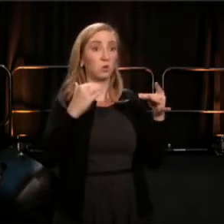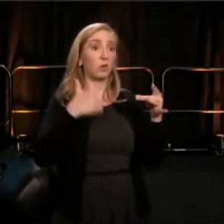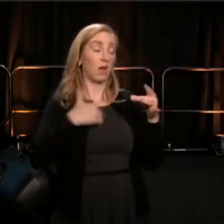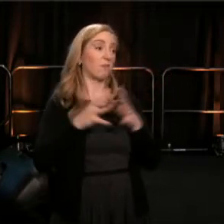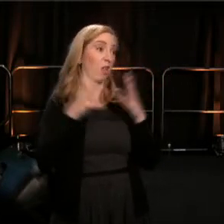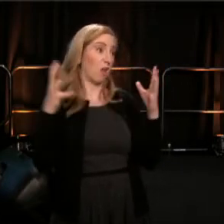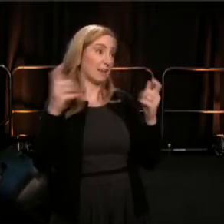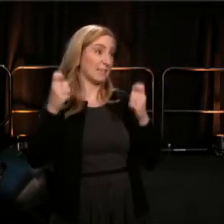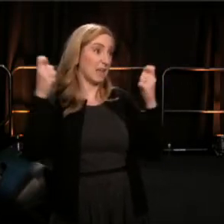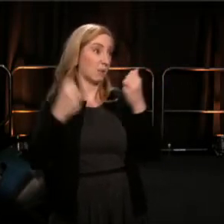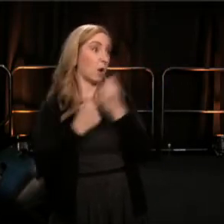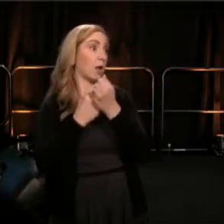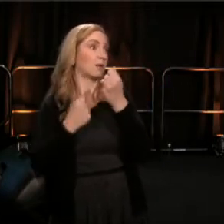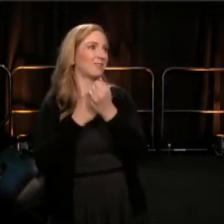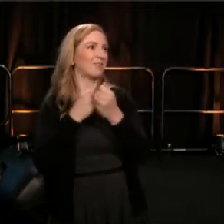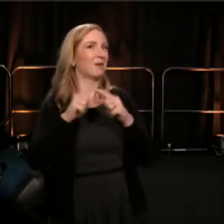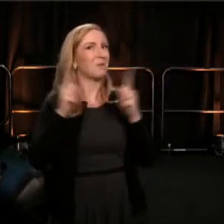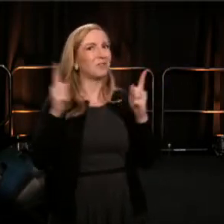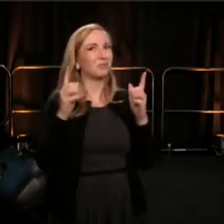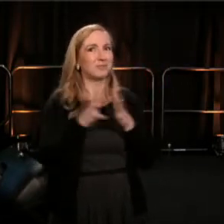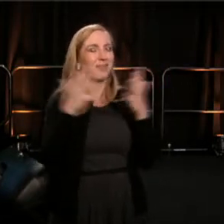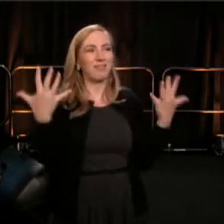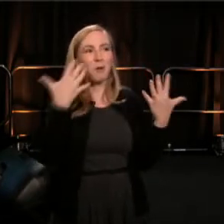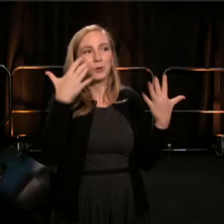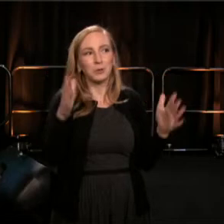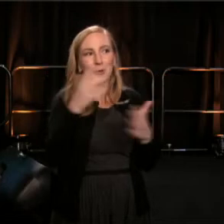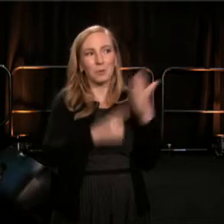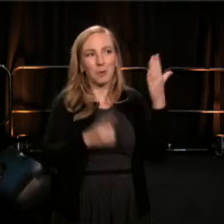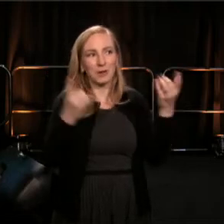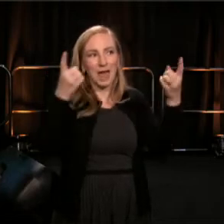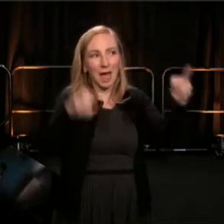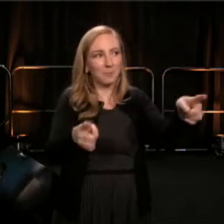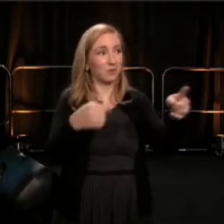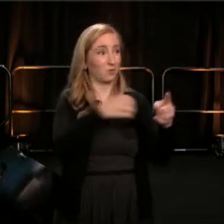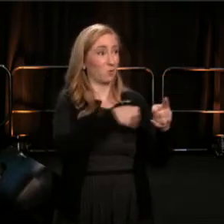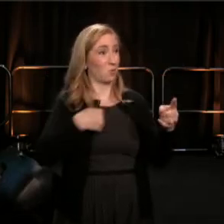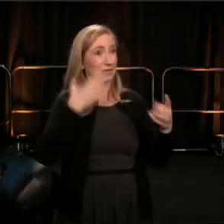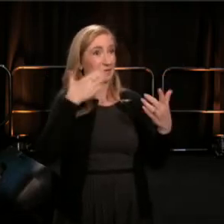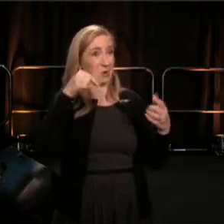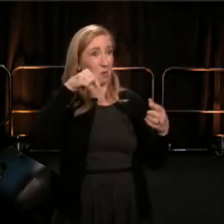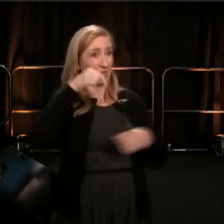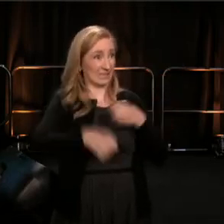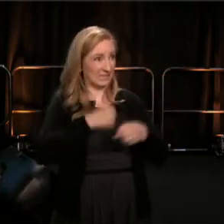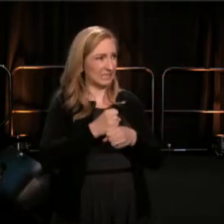But there was a lot we didn't know. We didn't know that this election year would be marked by a frightening rise